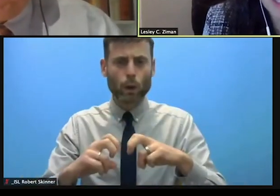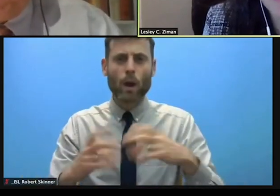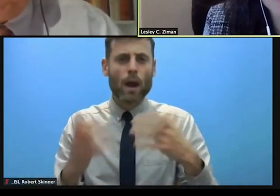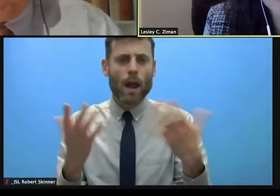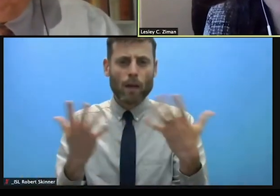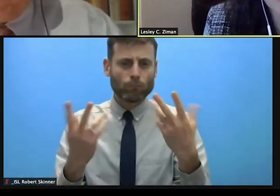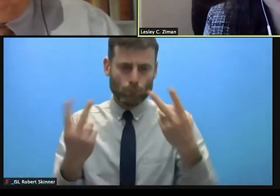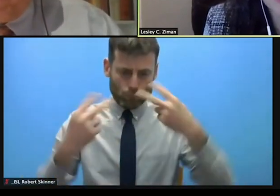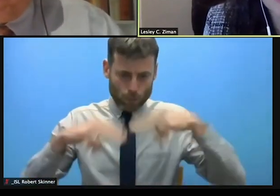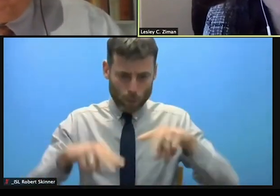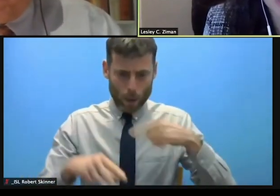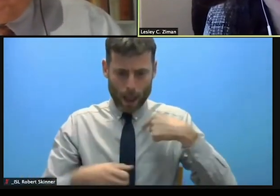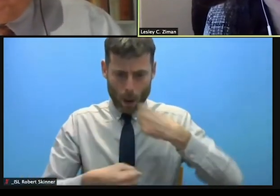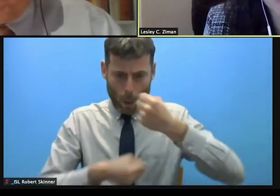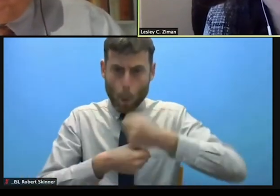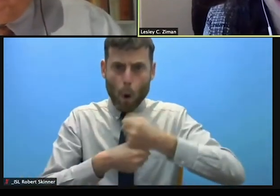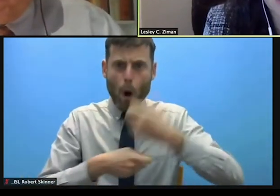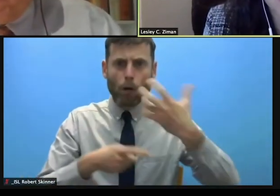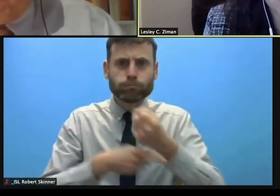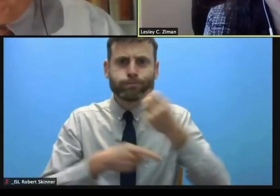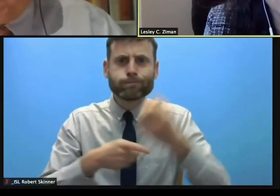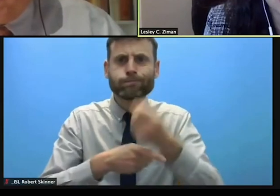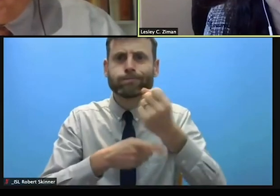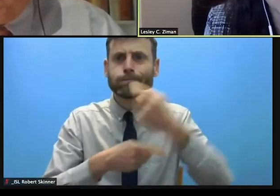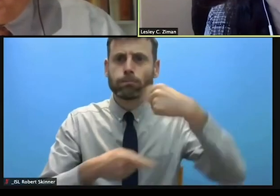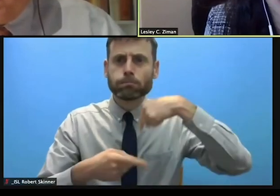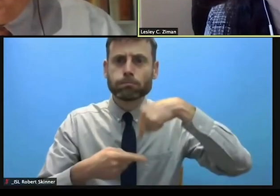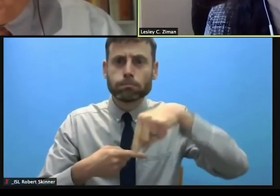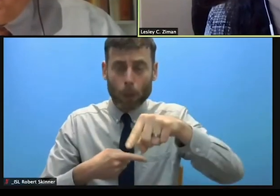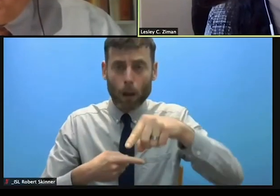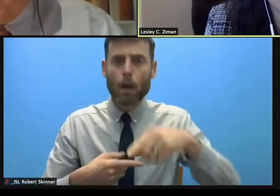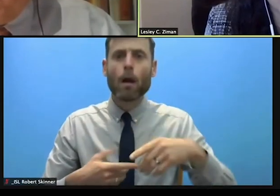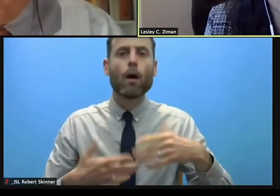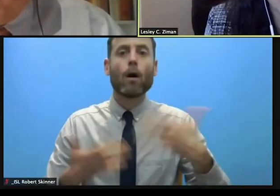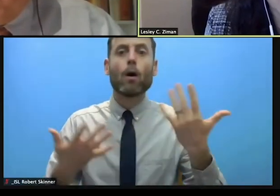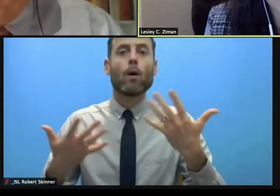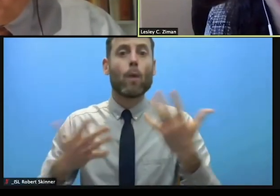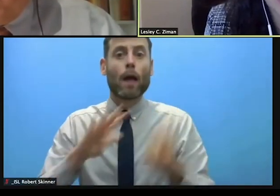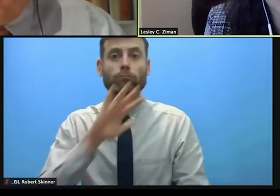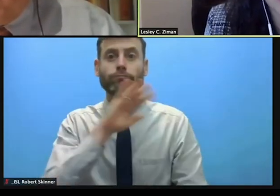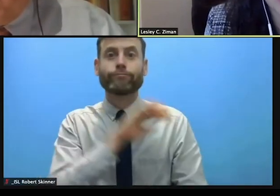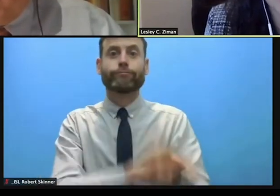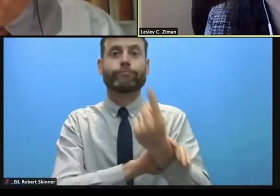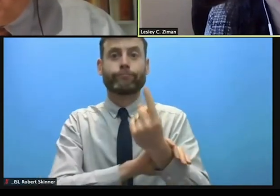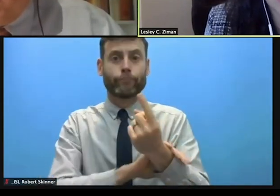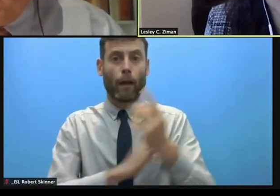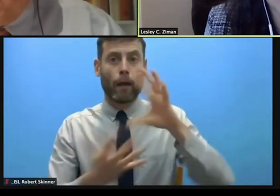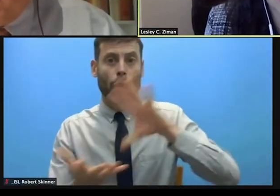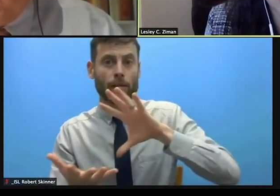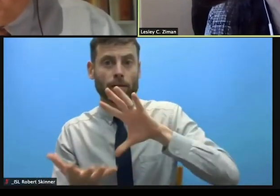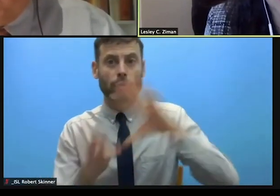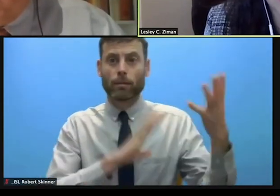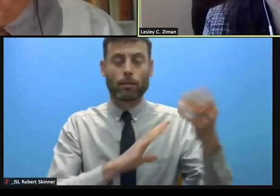and to be able to respond more nimbly to rapidly shifting protection needs particularly in this new